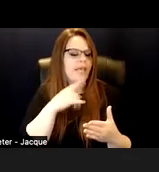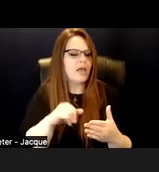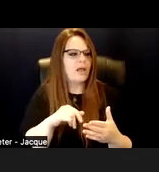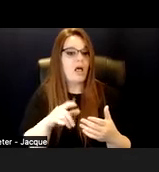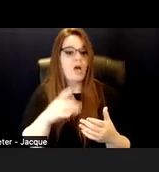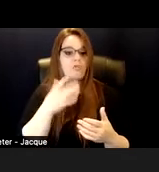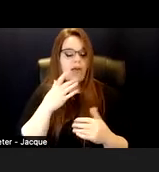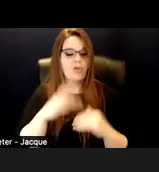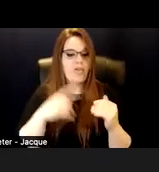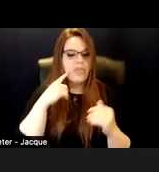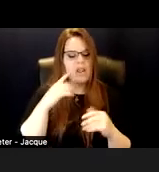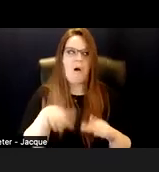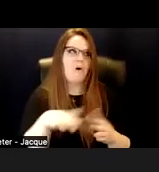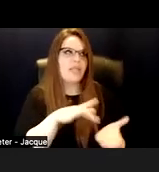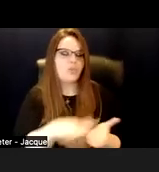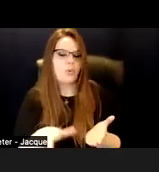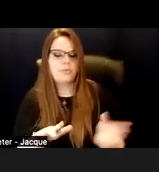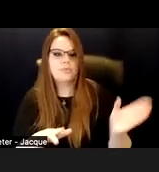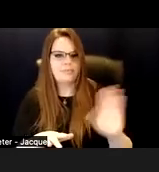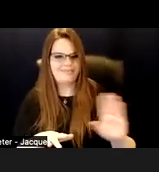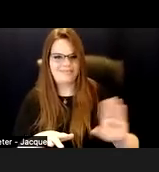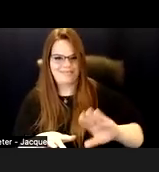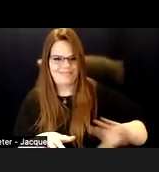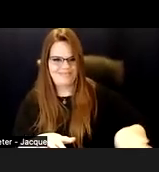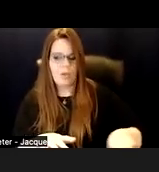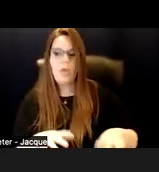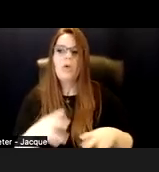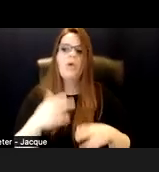Then, use a tool called manage your stories.